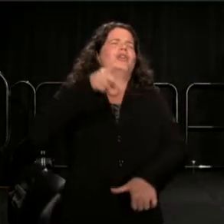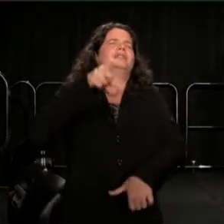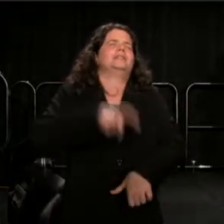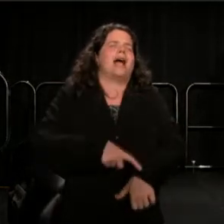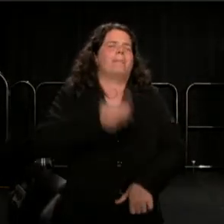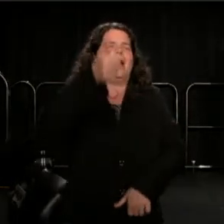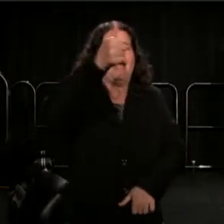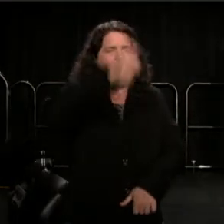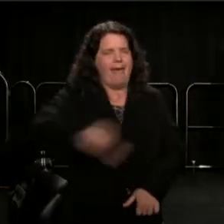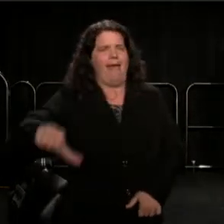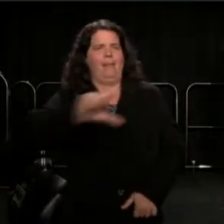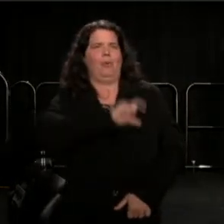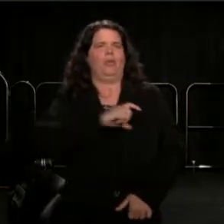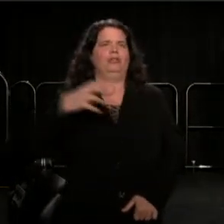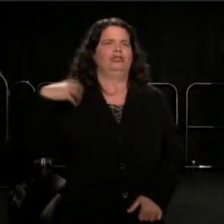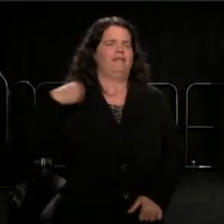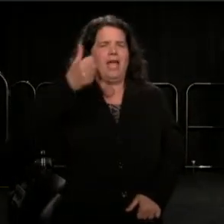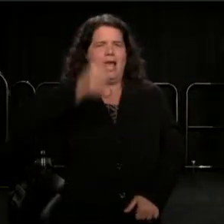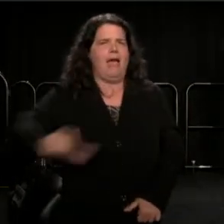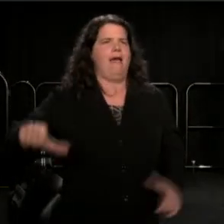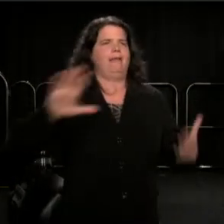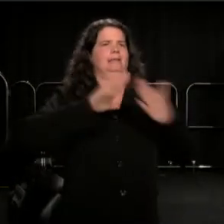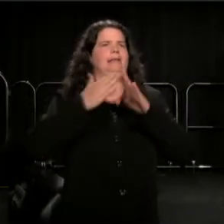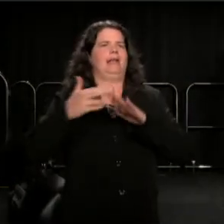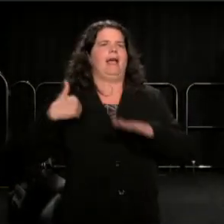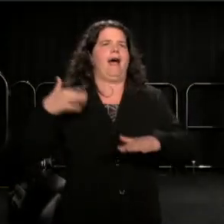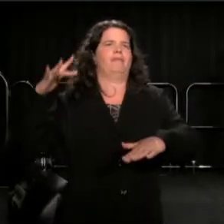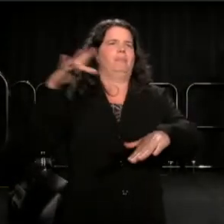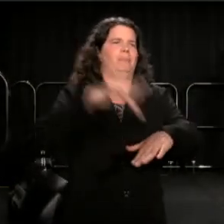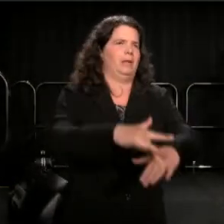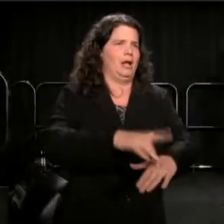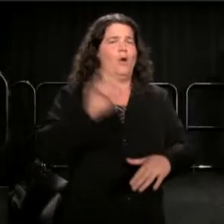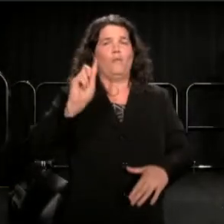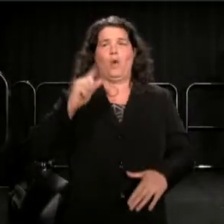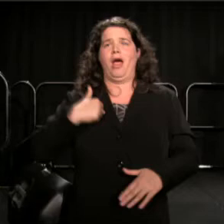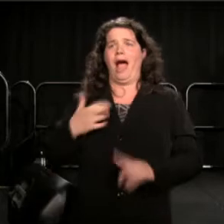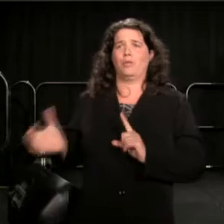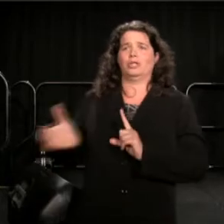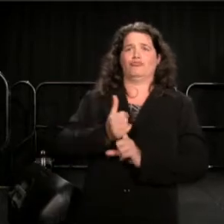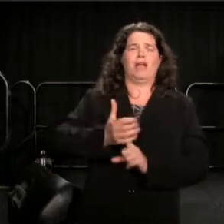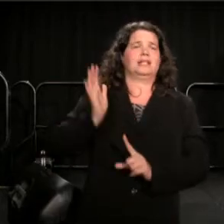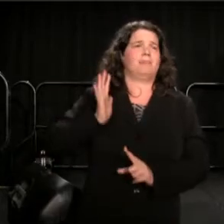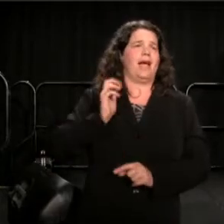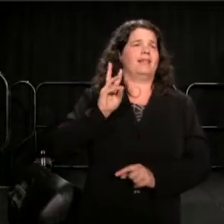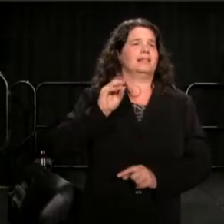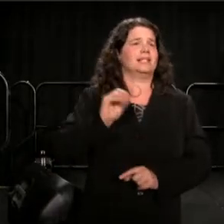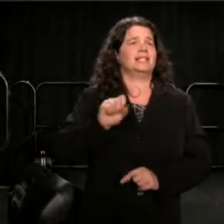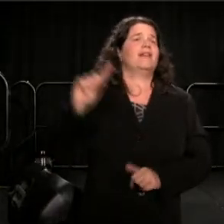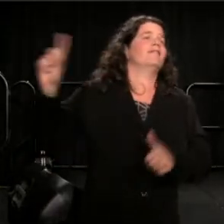in any city that I visit or where I was arrested in the 60's, ever apologized.